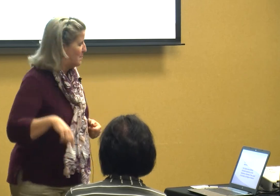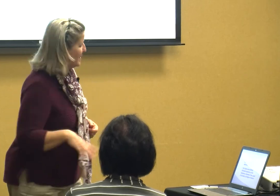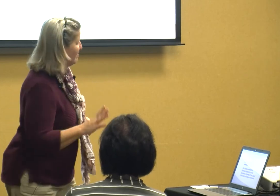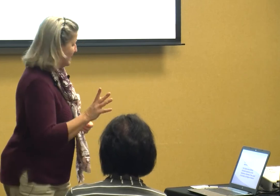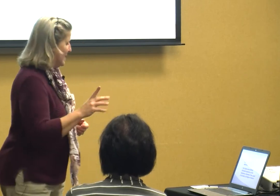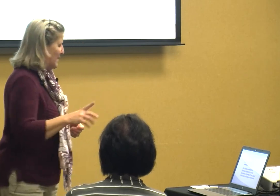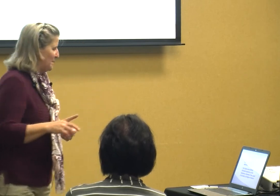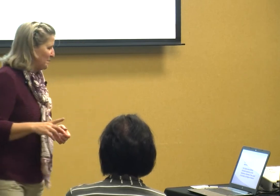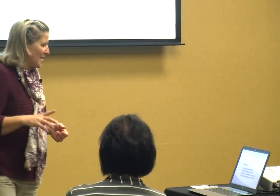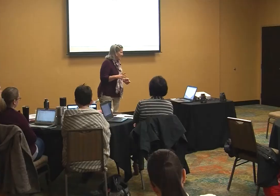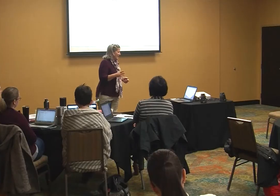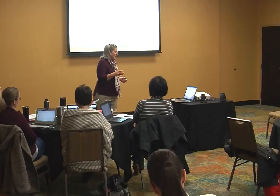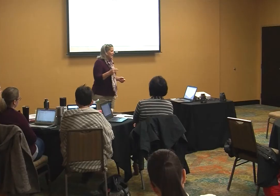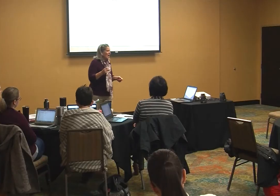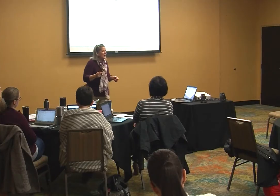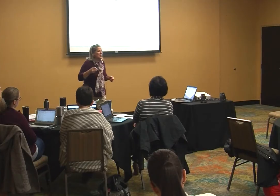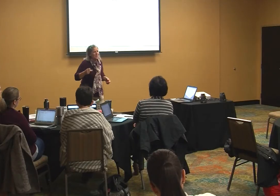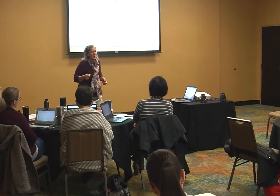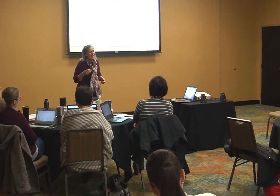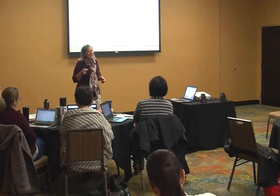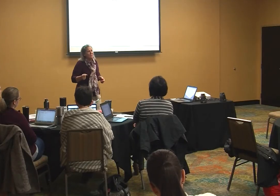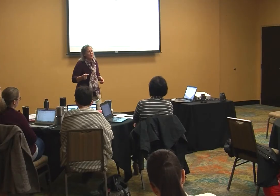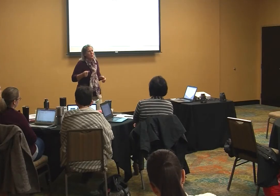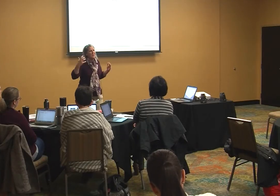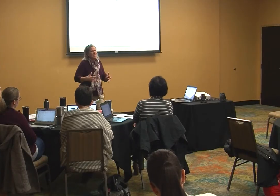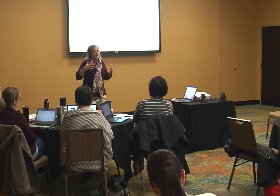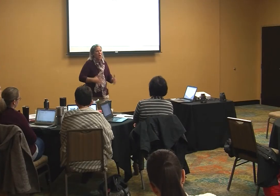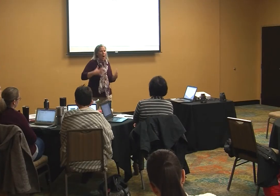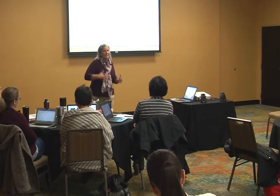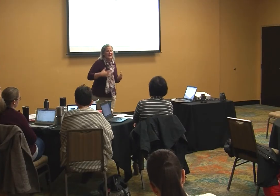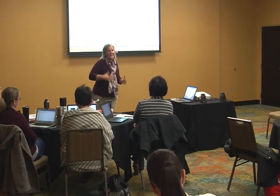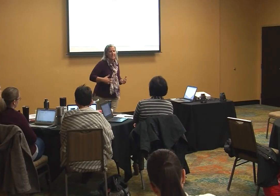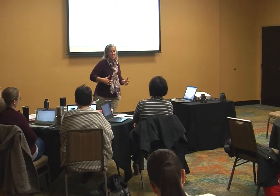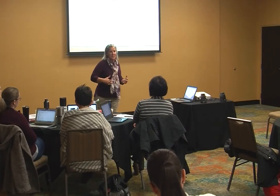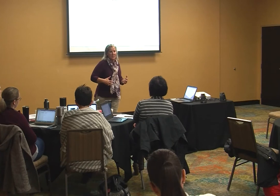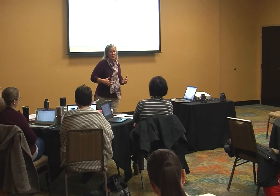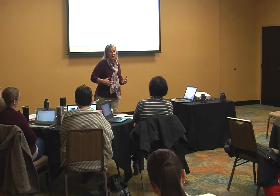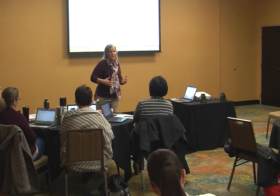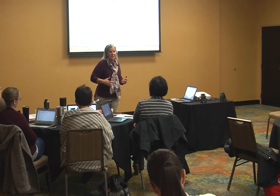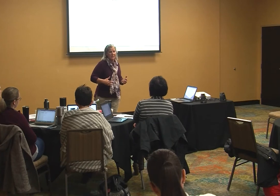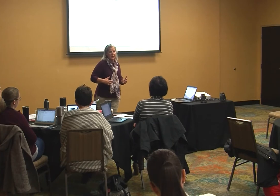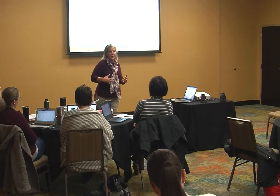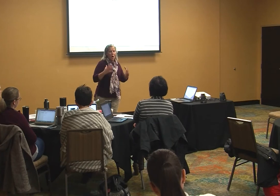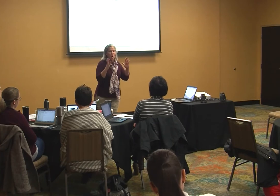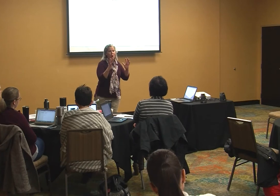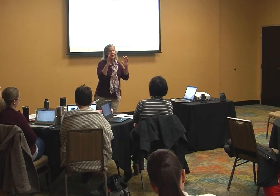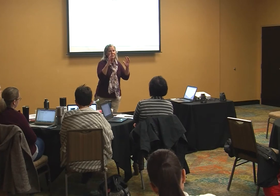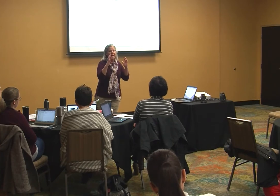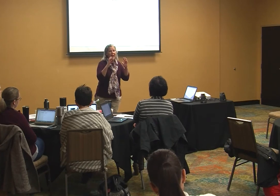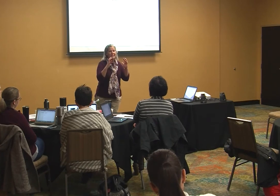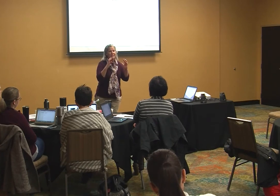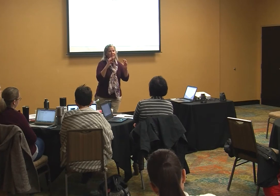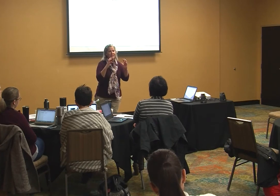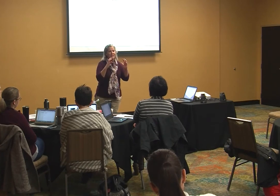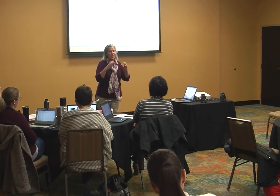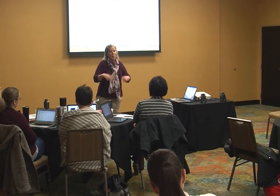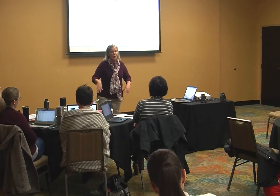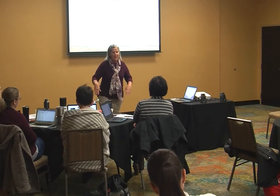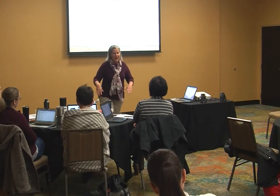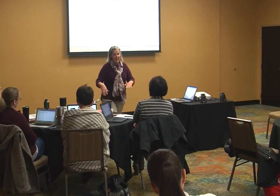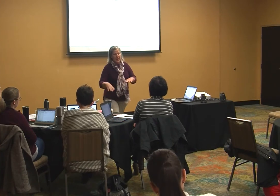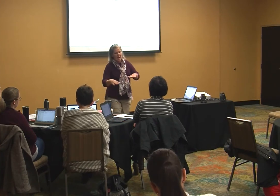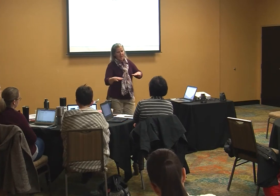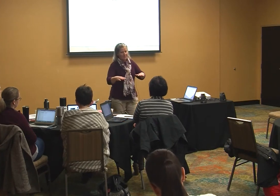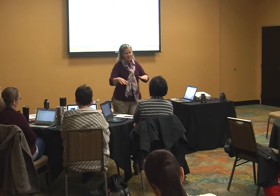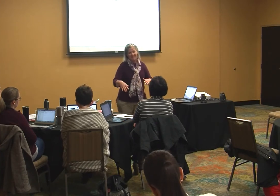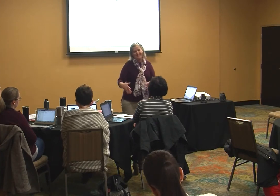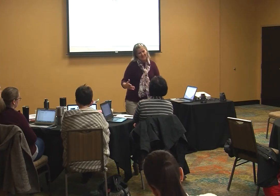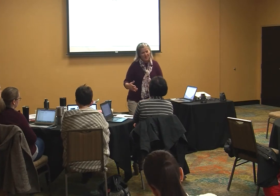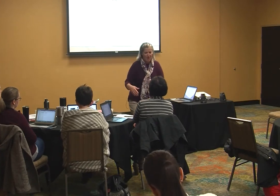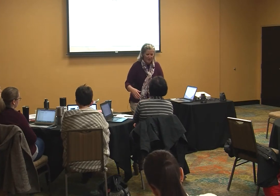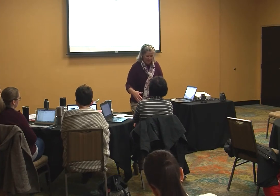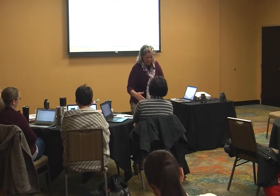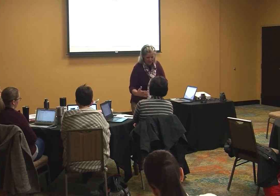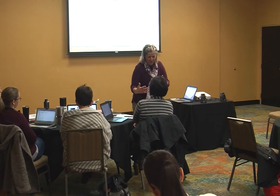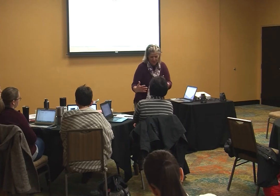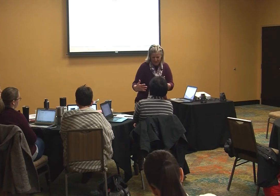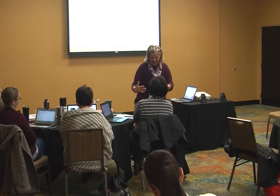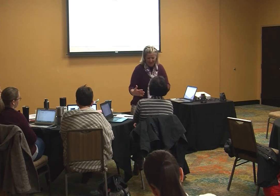but you know the speed of movement the choppiness all of that when I am sorry Beth here we go again